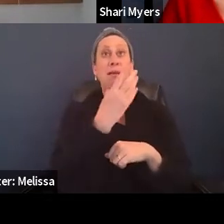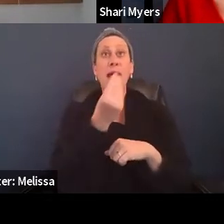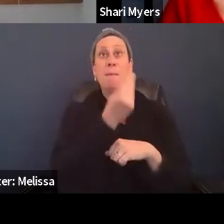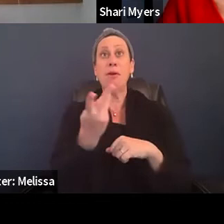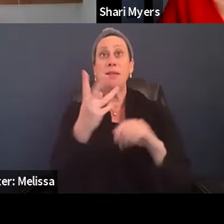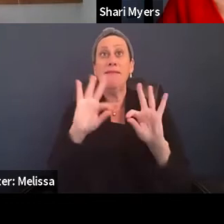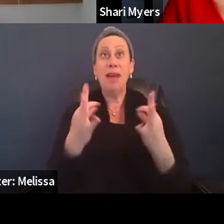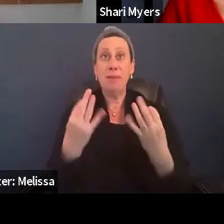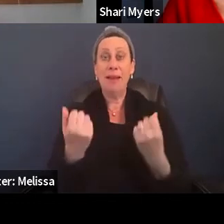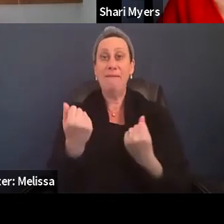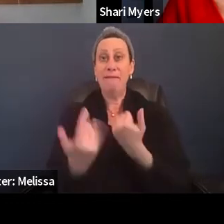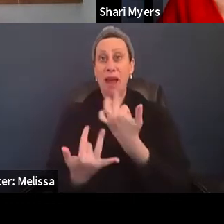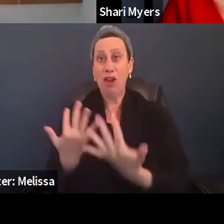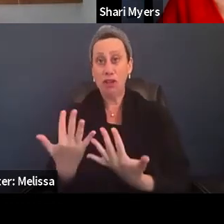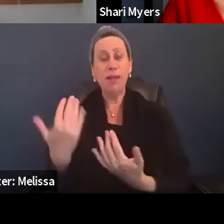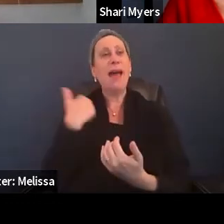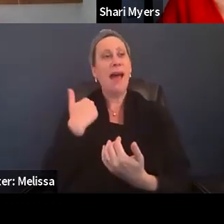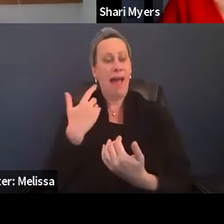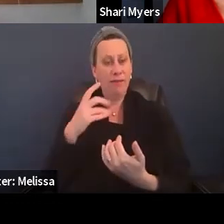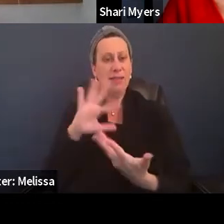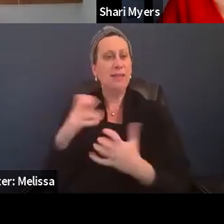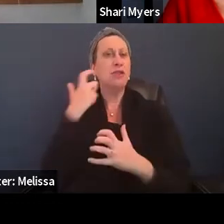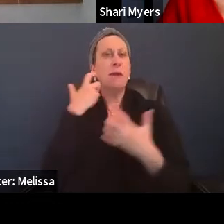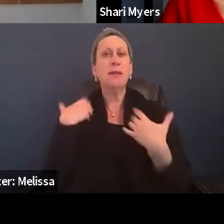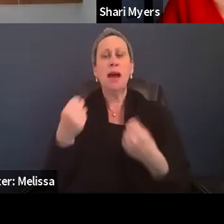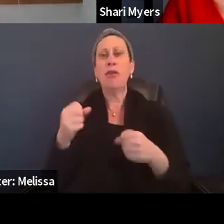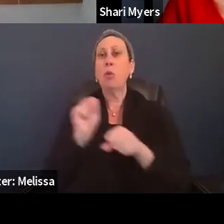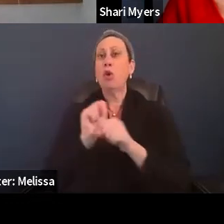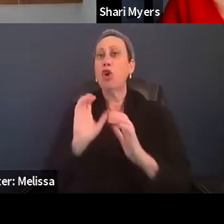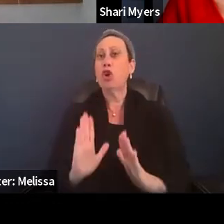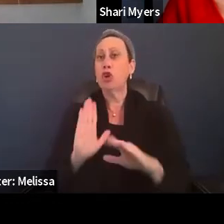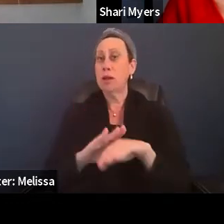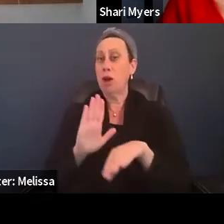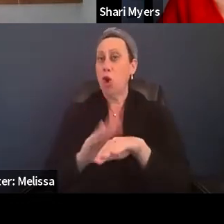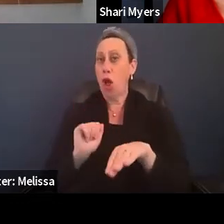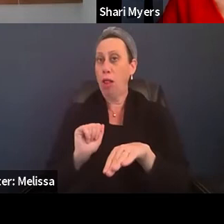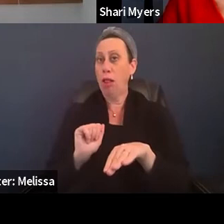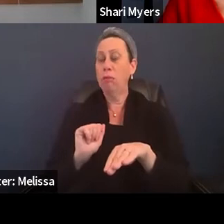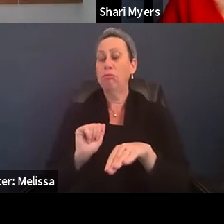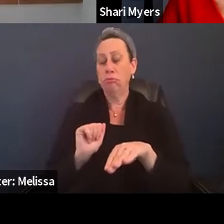we have Disaster Mental Health workers on call and they can be available